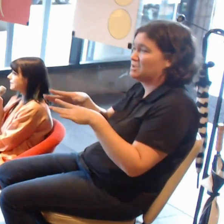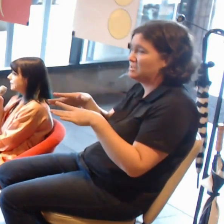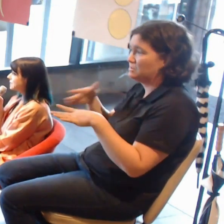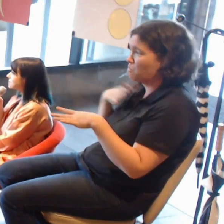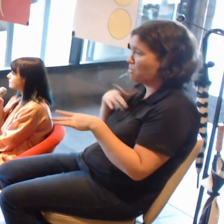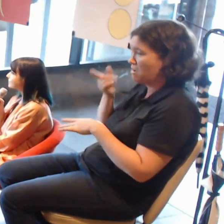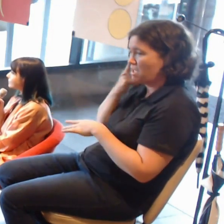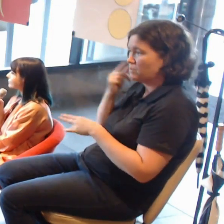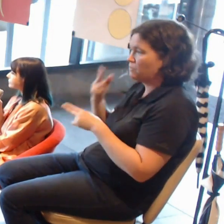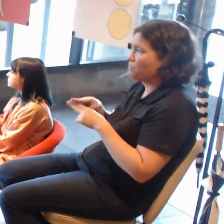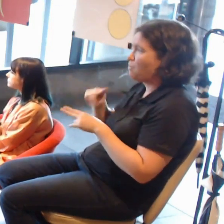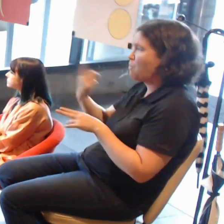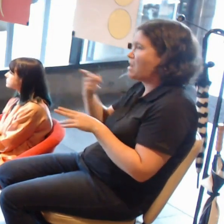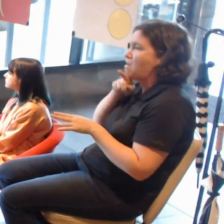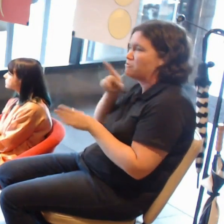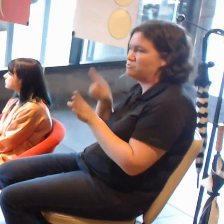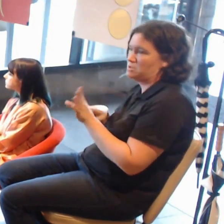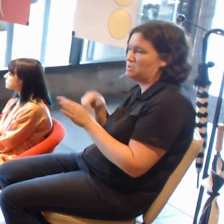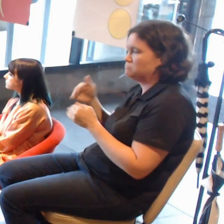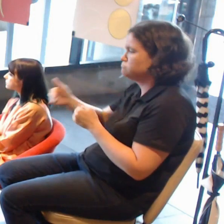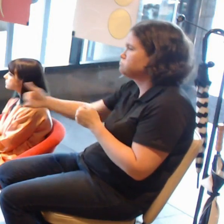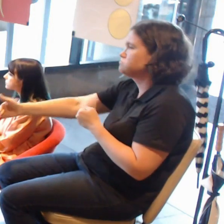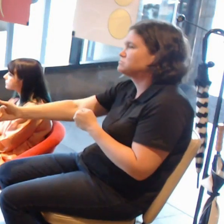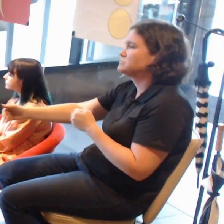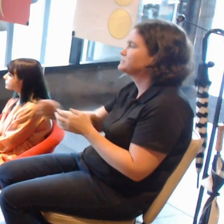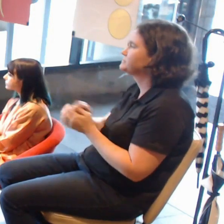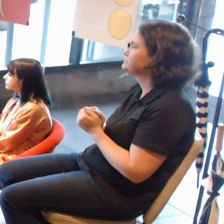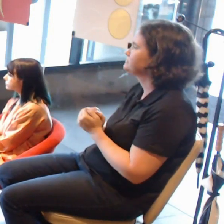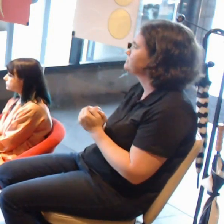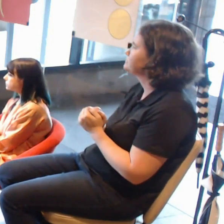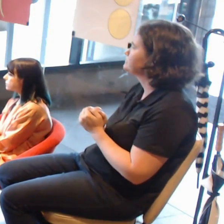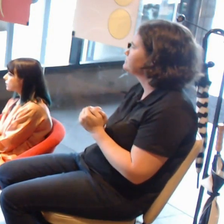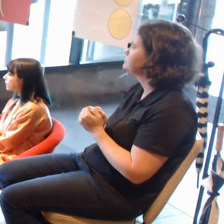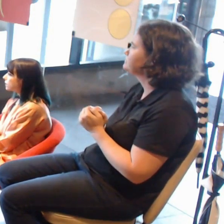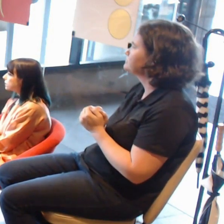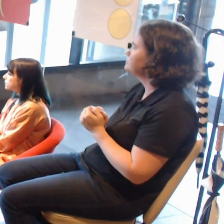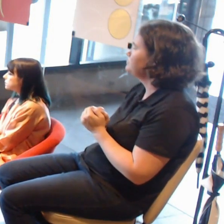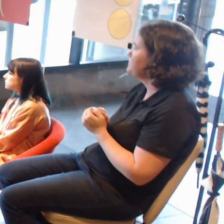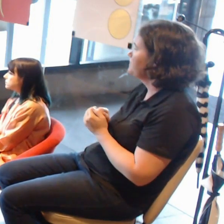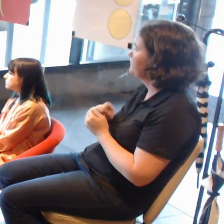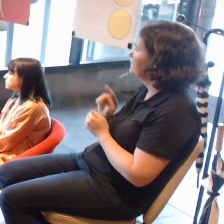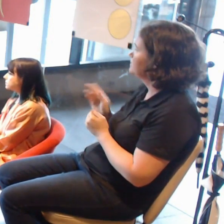On that, you mention a couple of things we might get into.